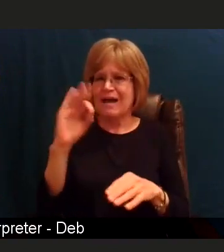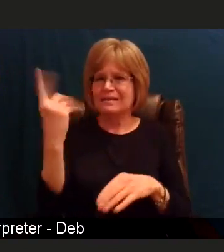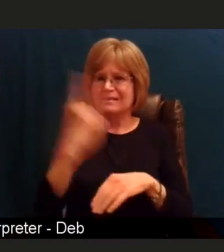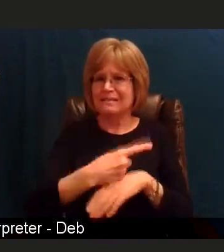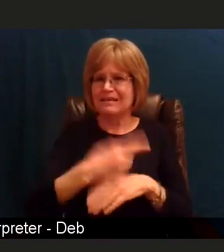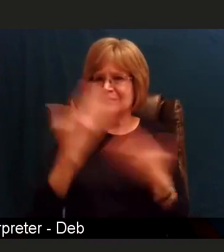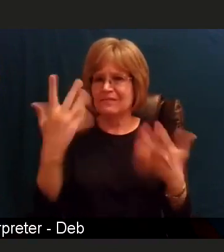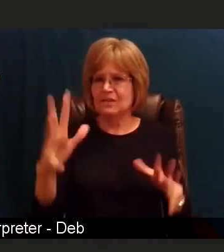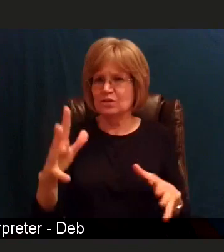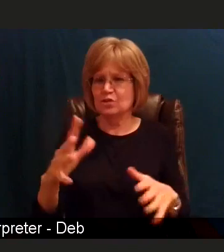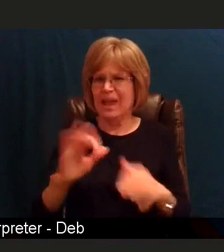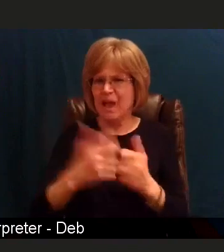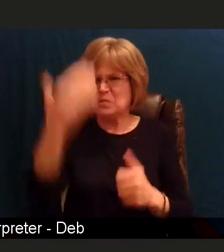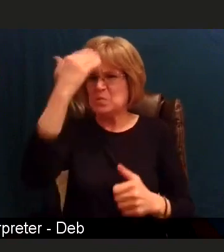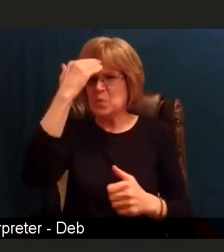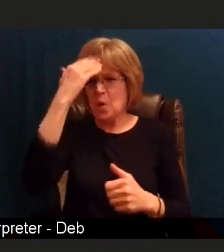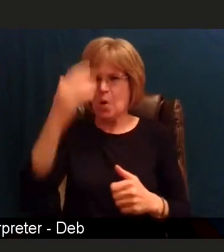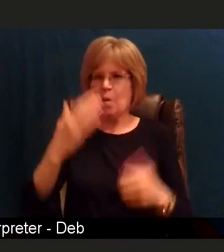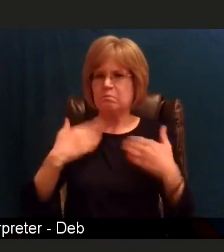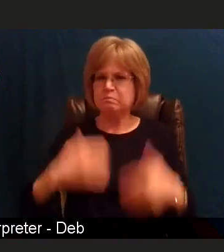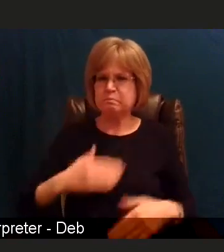So there are a couple case reports of patients